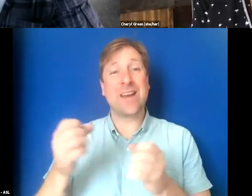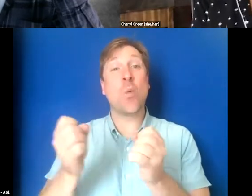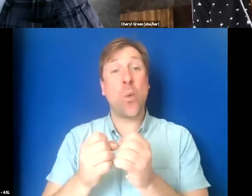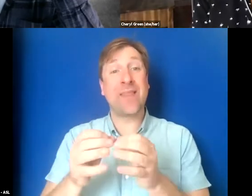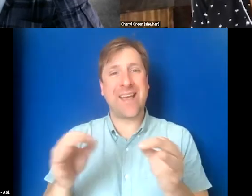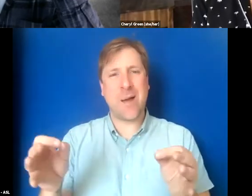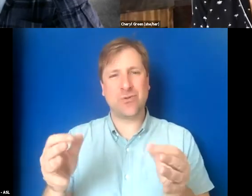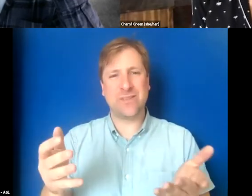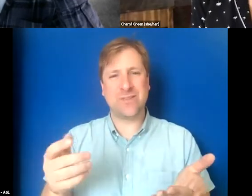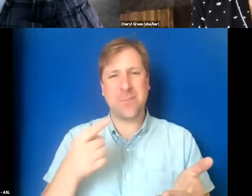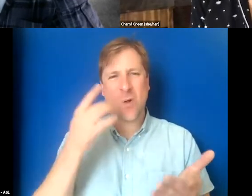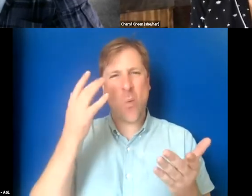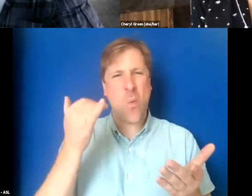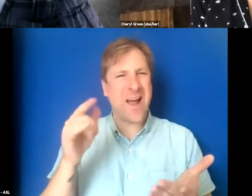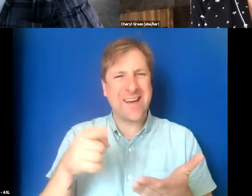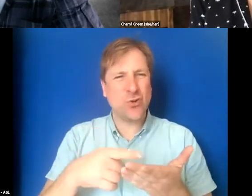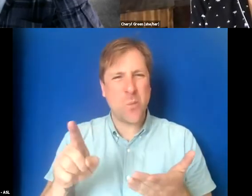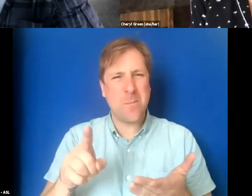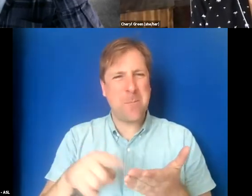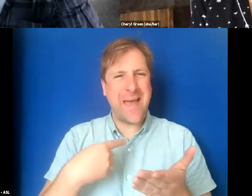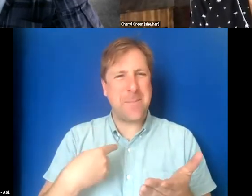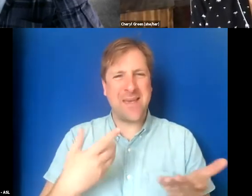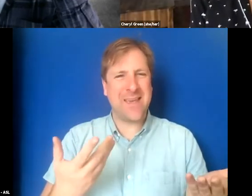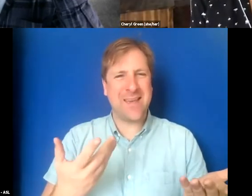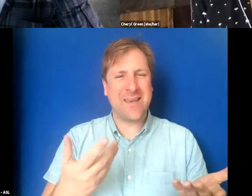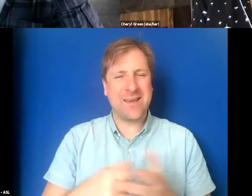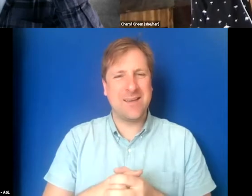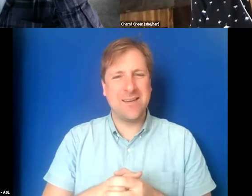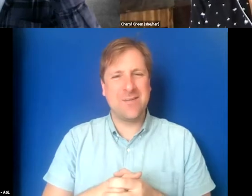I'm like, why did you pay me at all?